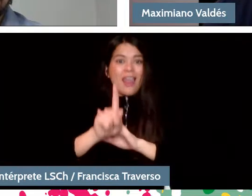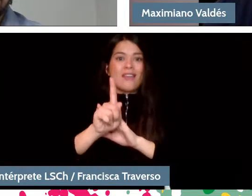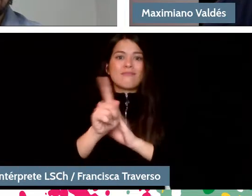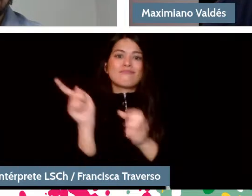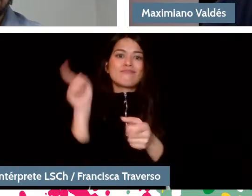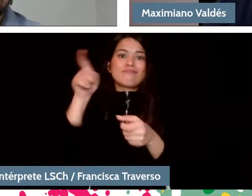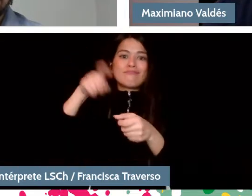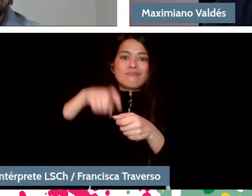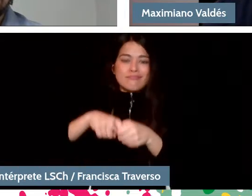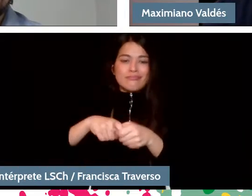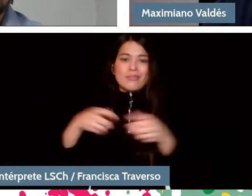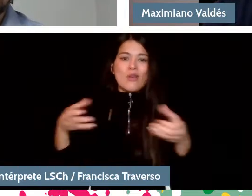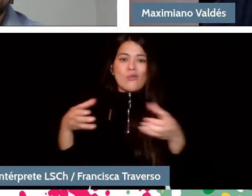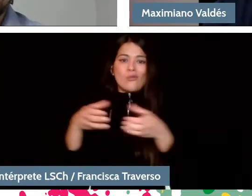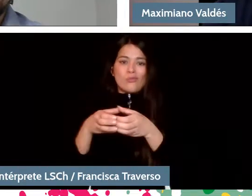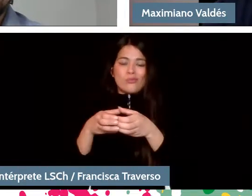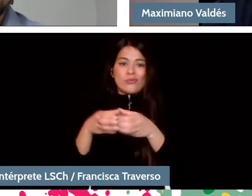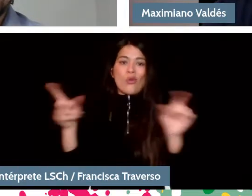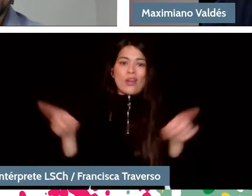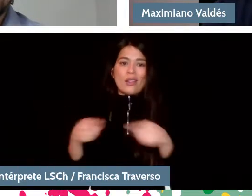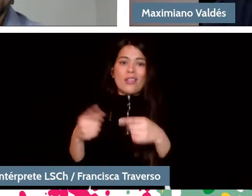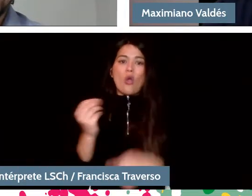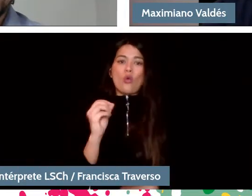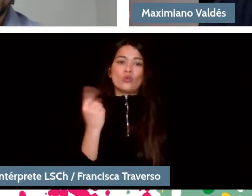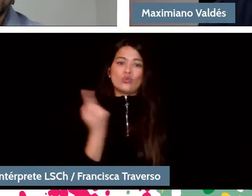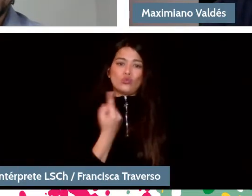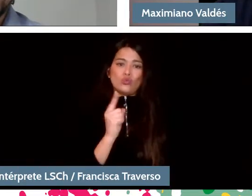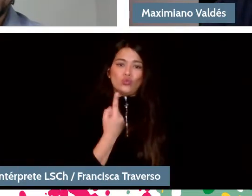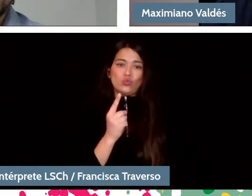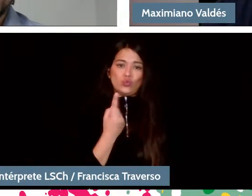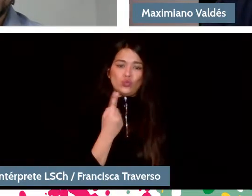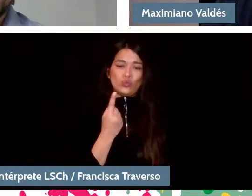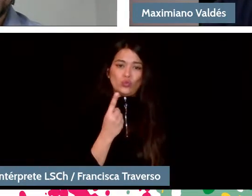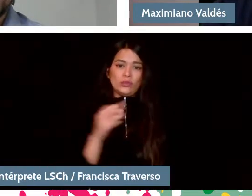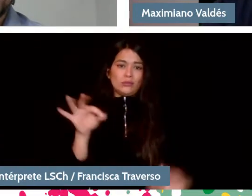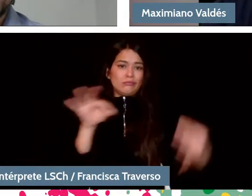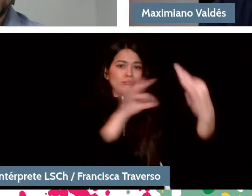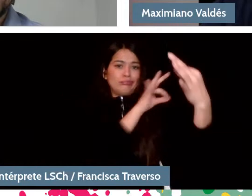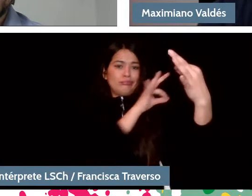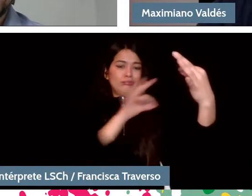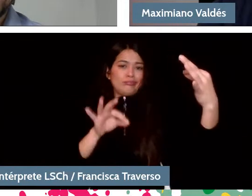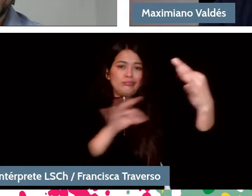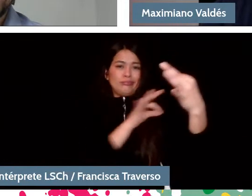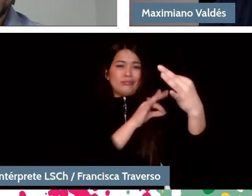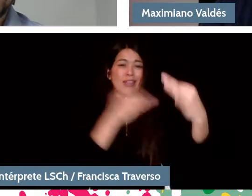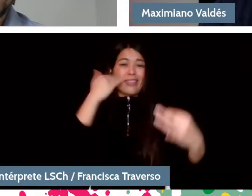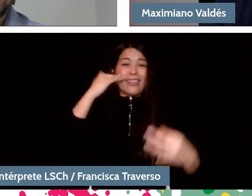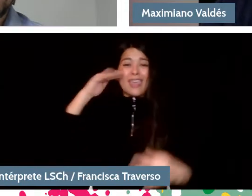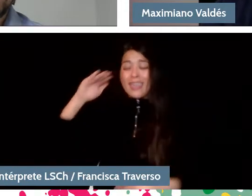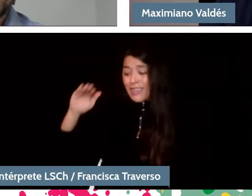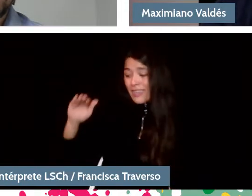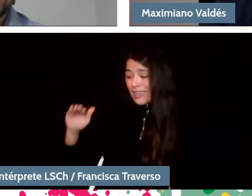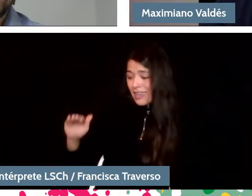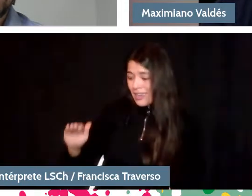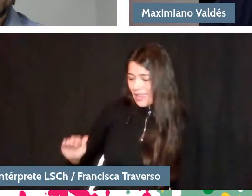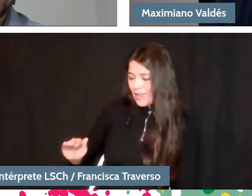But you have to understand that the phenomenon of classical music is born from young children and they study the classical repertoire on their instruments.